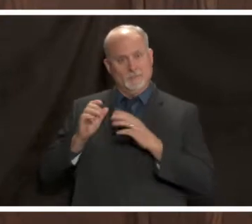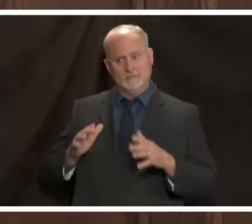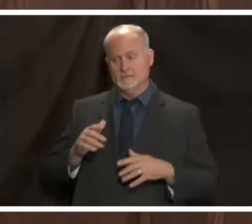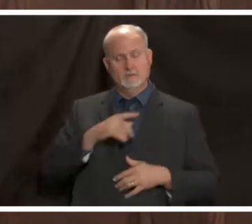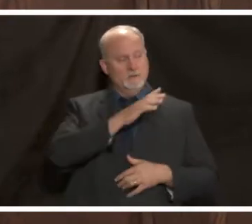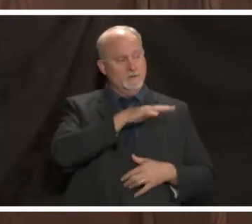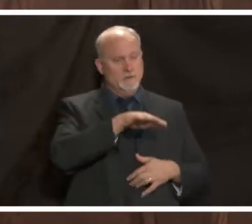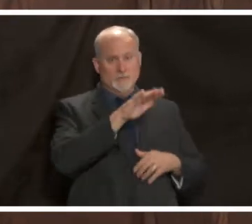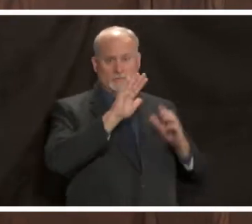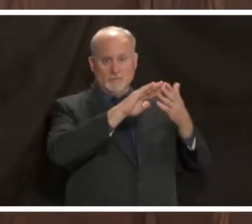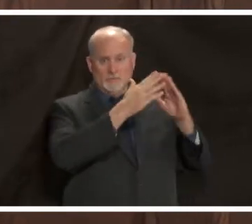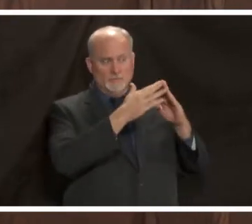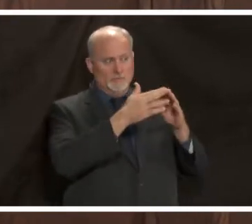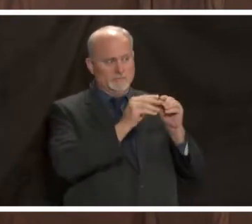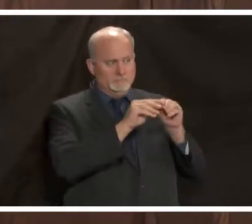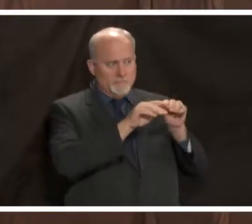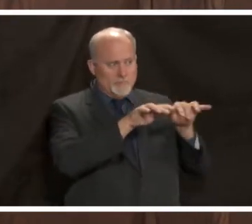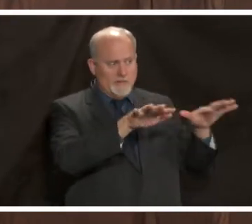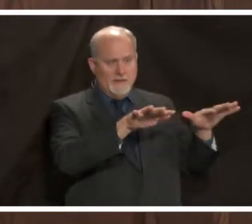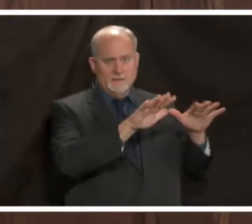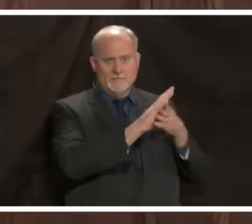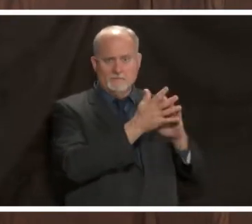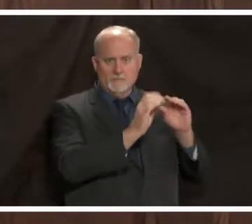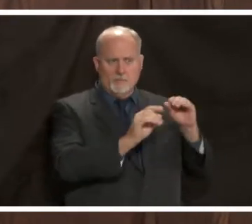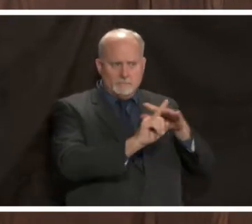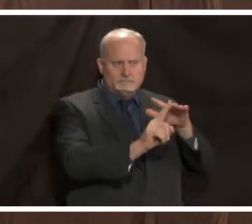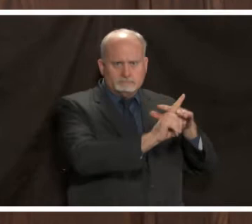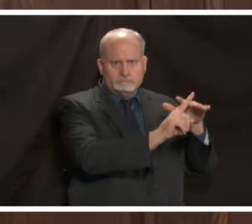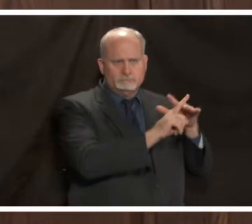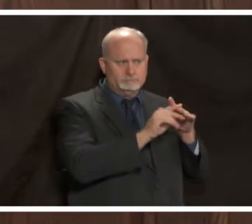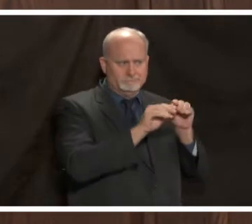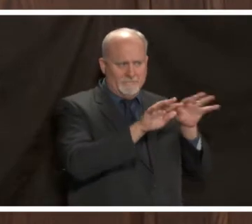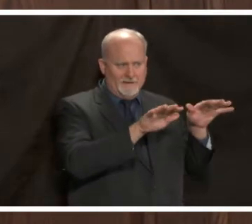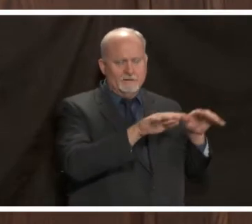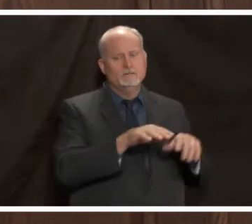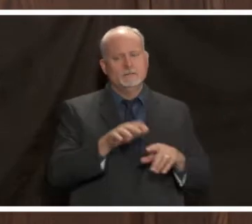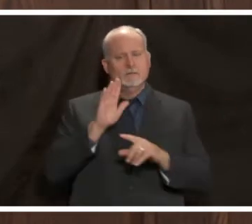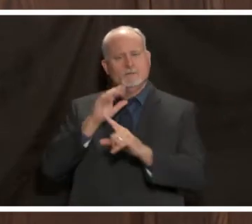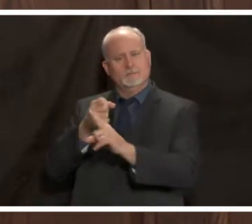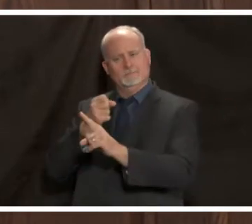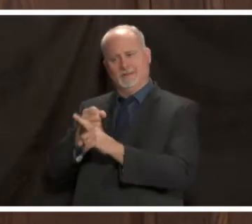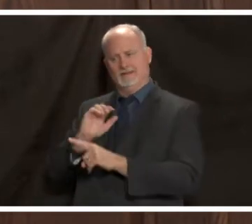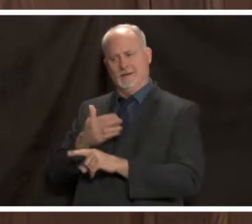has become more prevalent you know this affects our employees as well our employees you know they